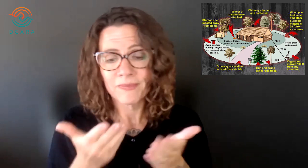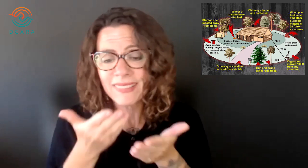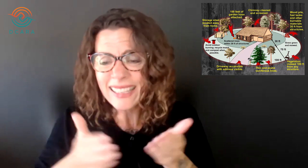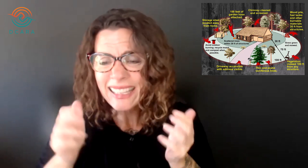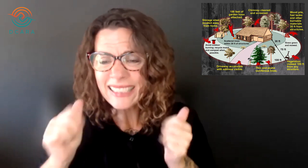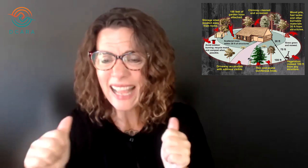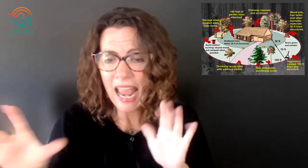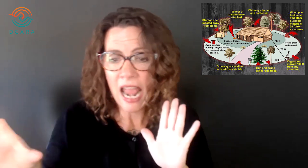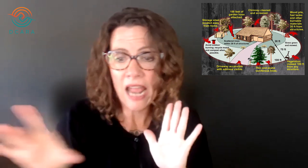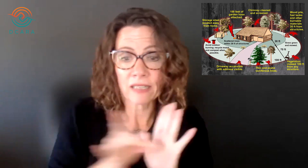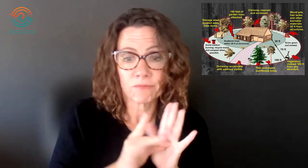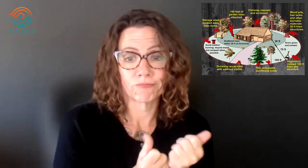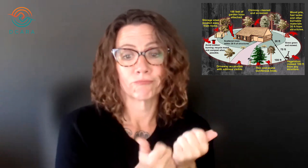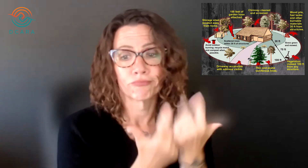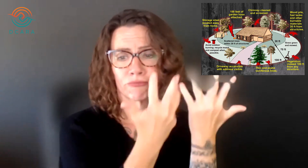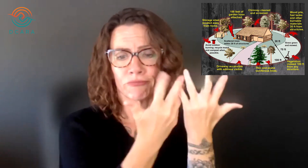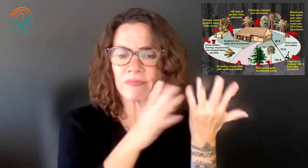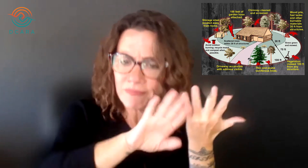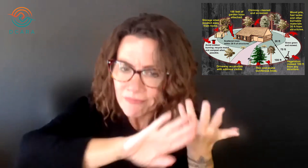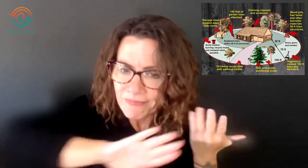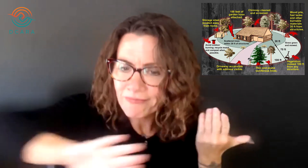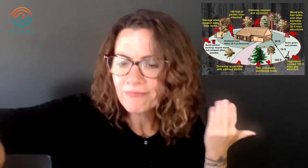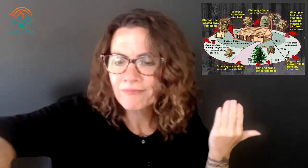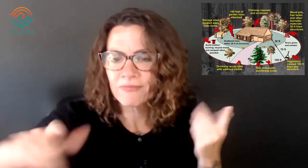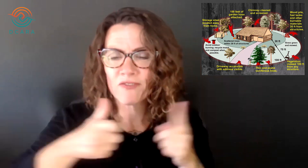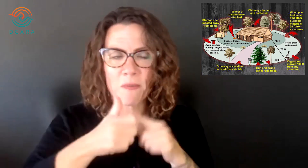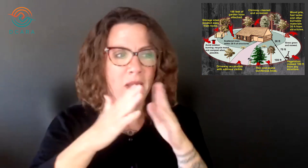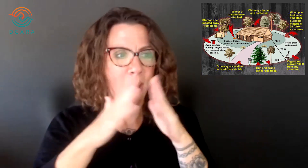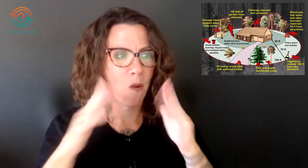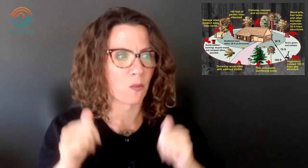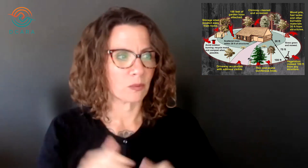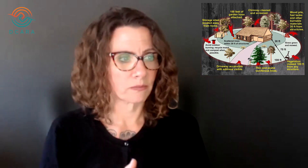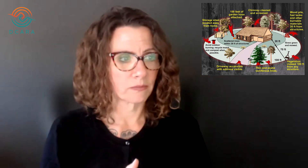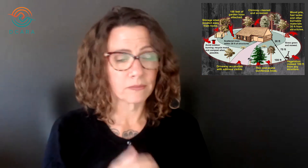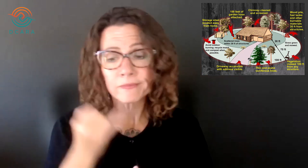Clear items that can burn from around the house.